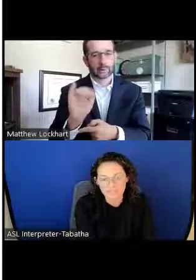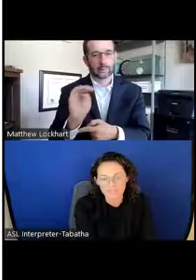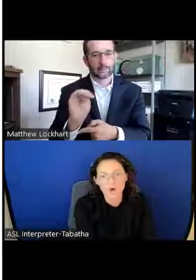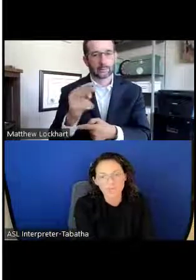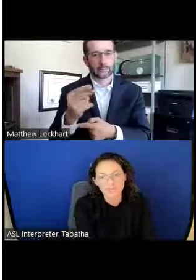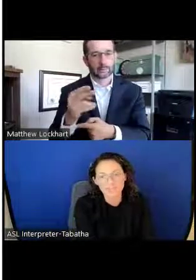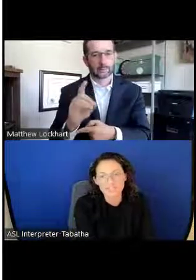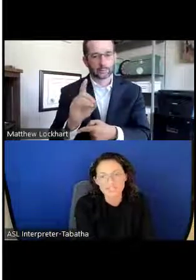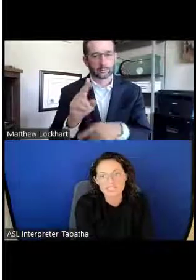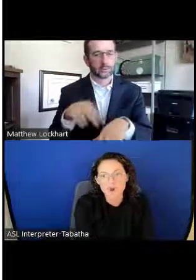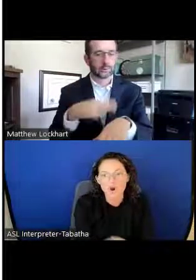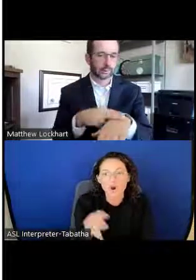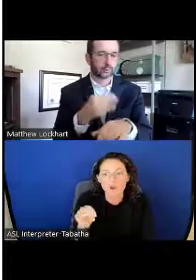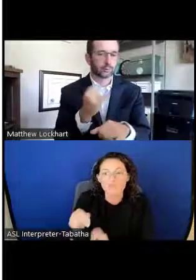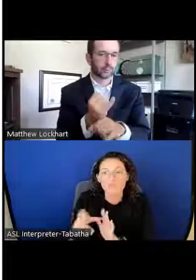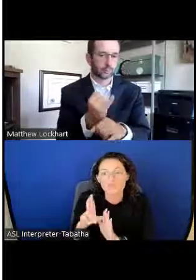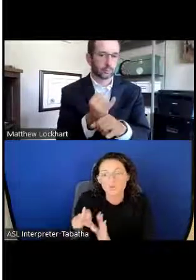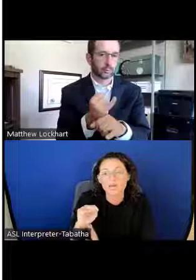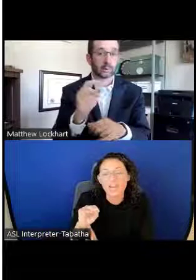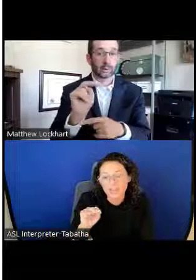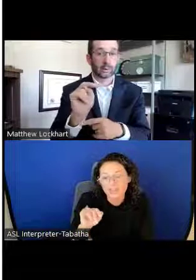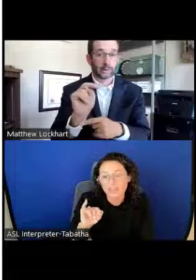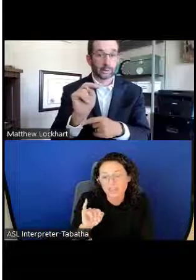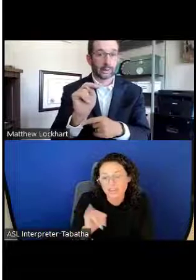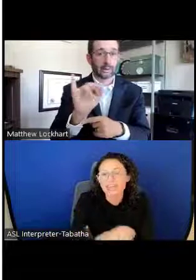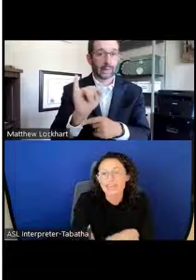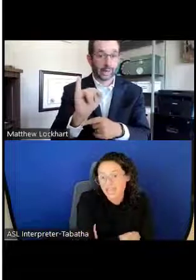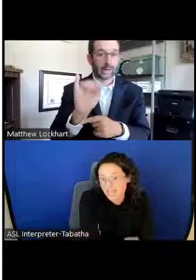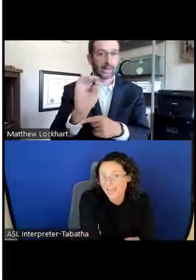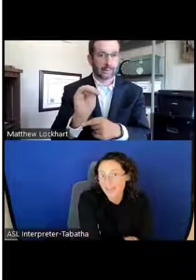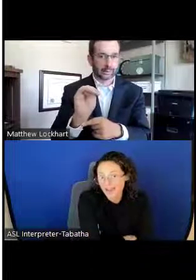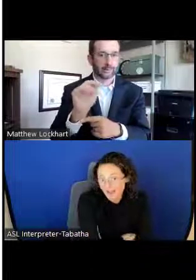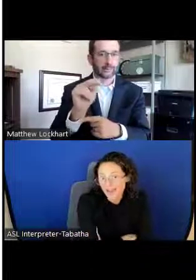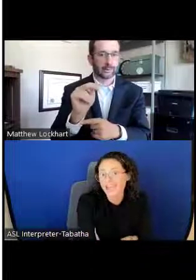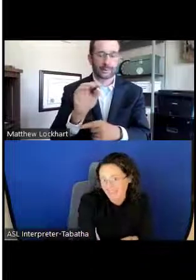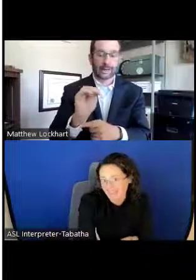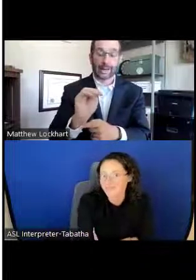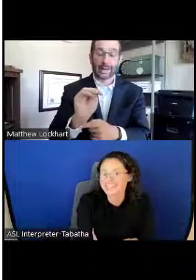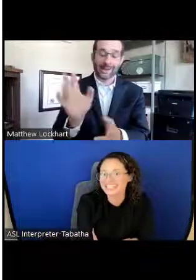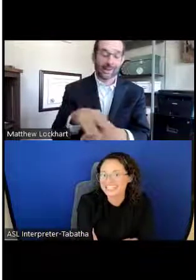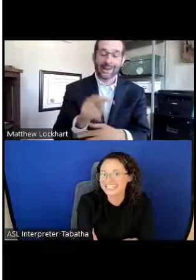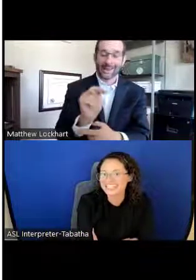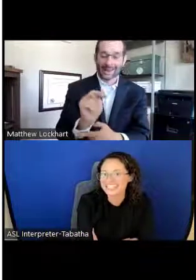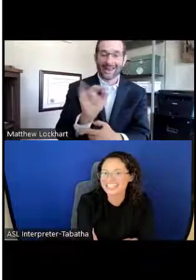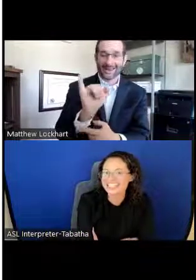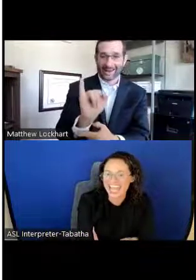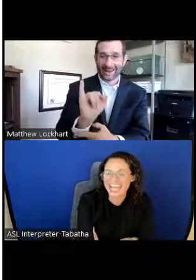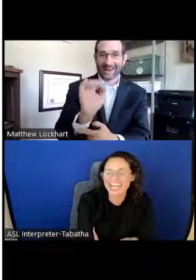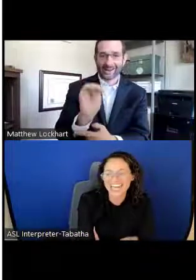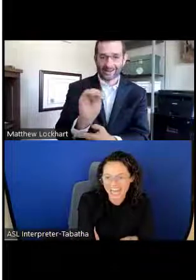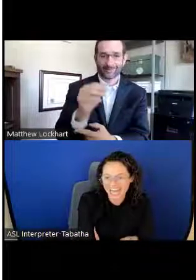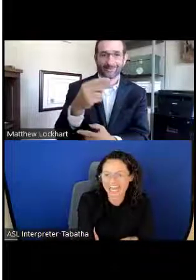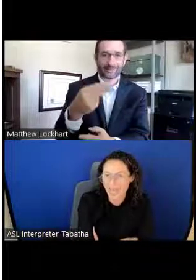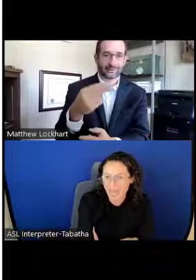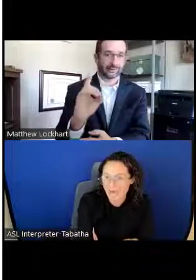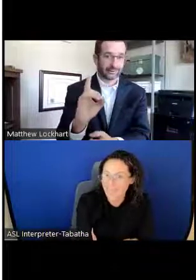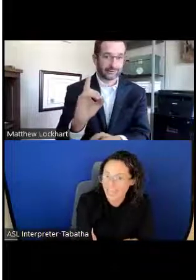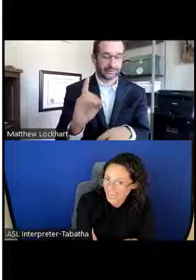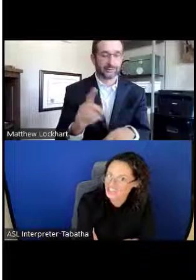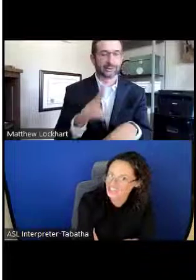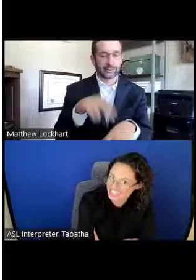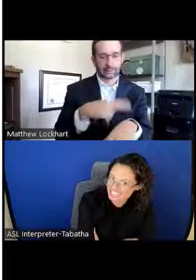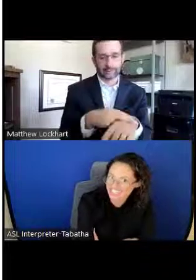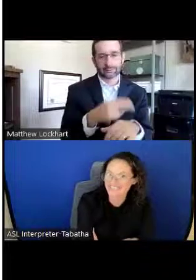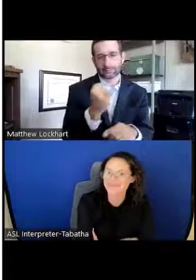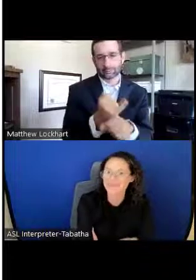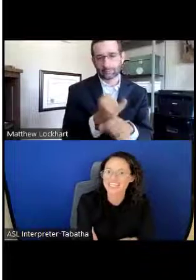And then all of these are reviewed by the NIMHD